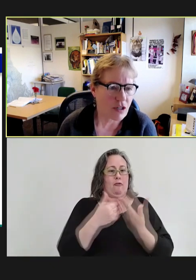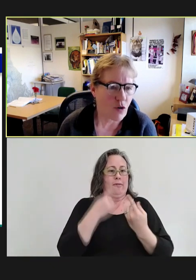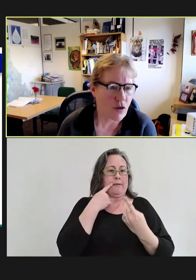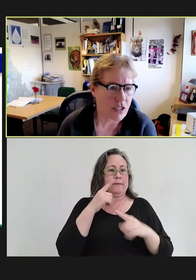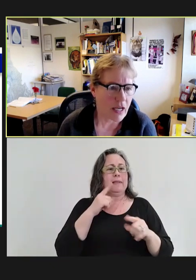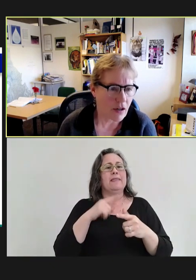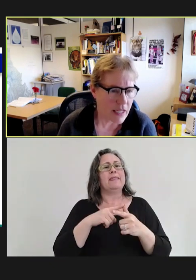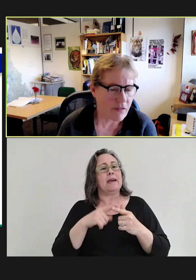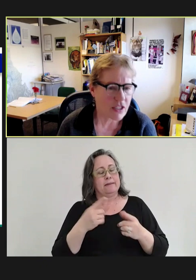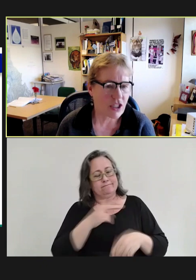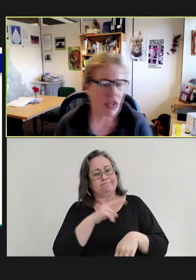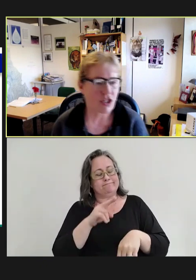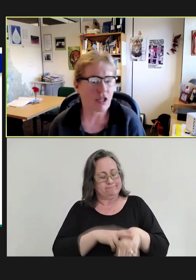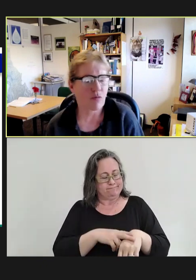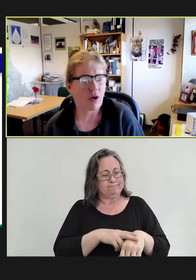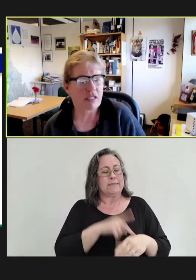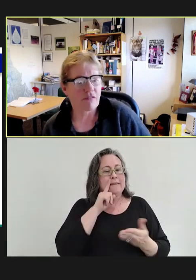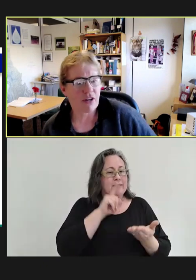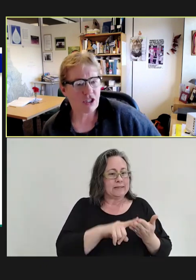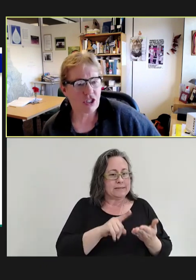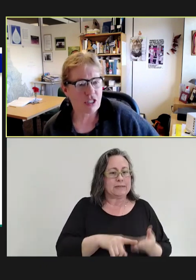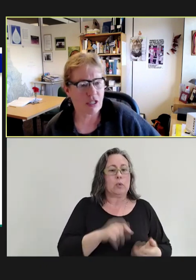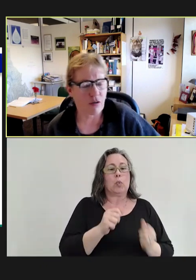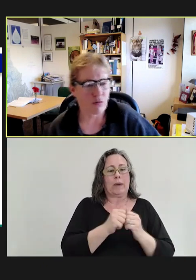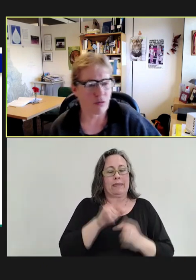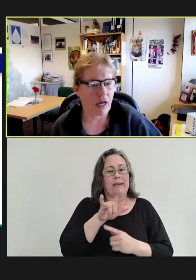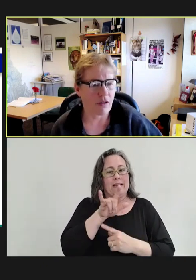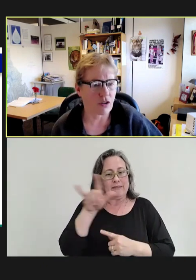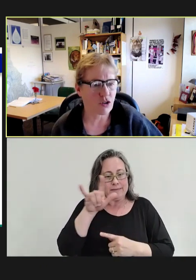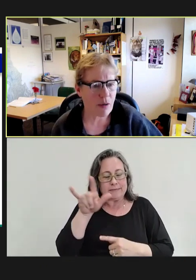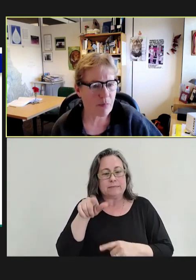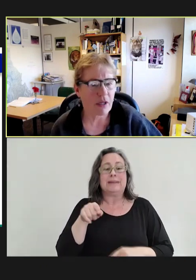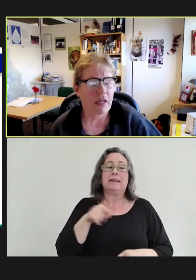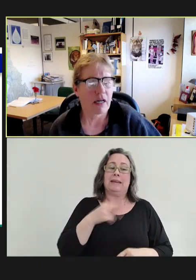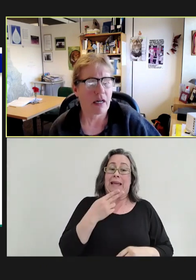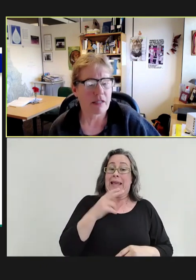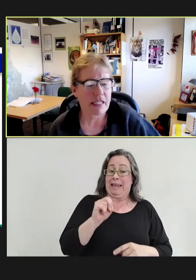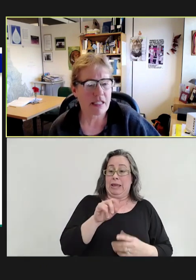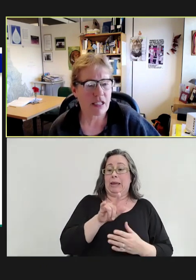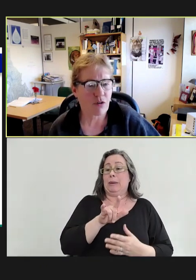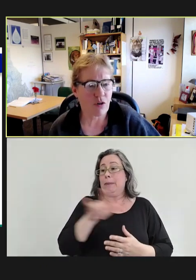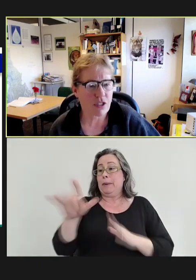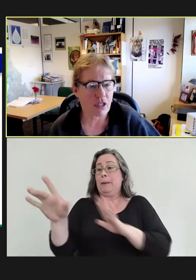of course, the airline investigation, he was infectious on the trip. CDC, of course,